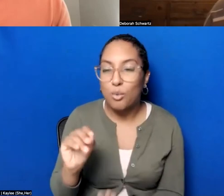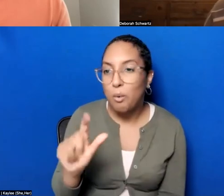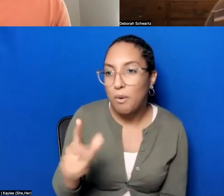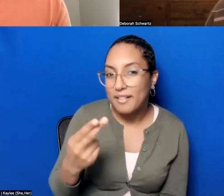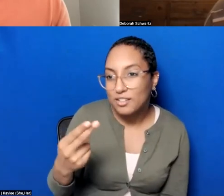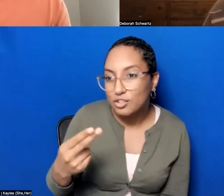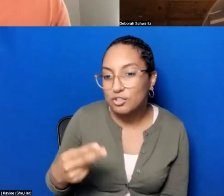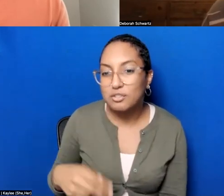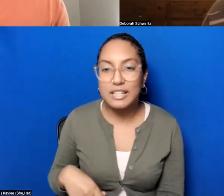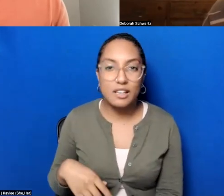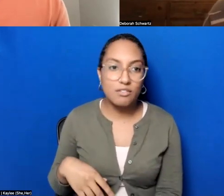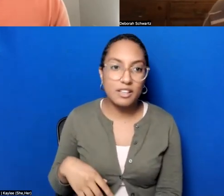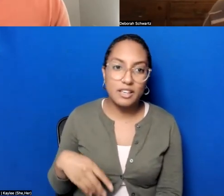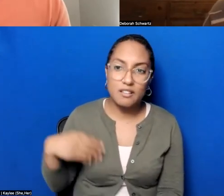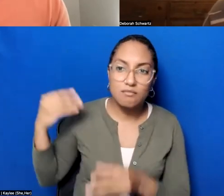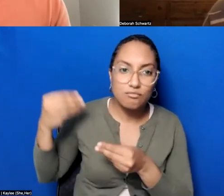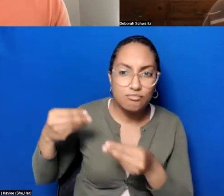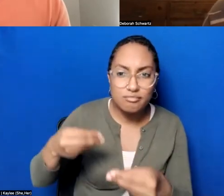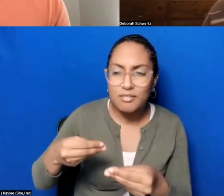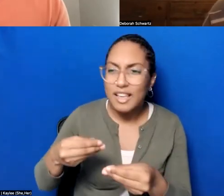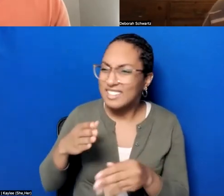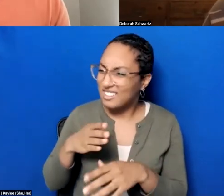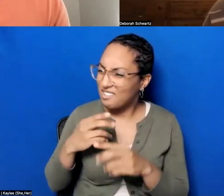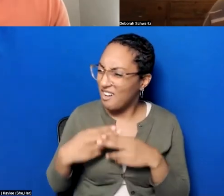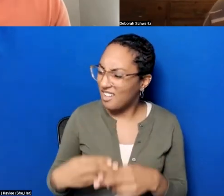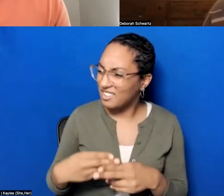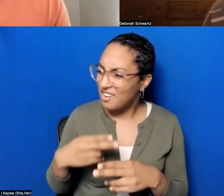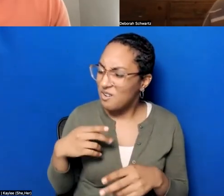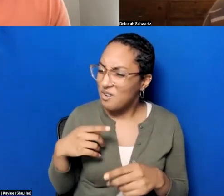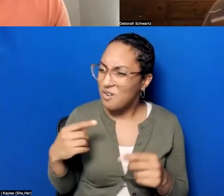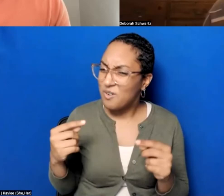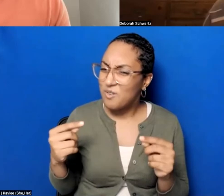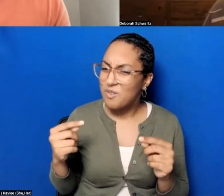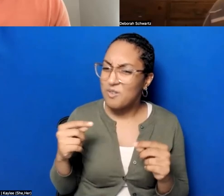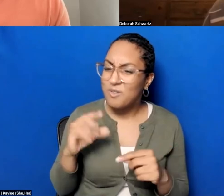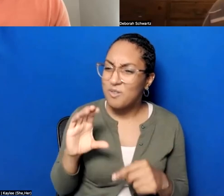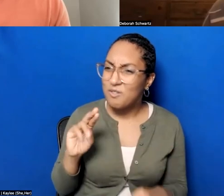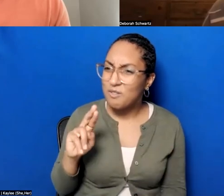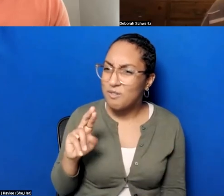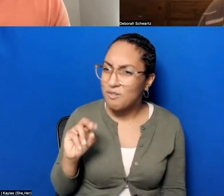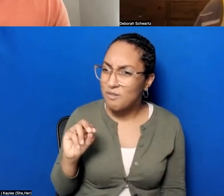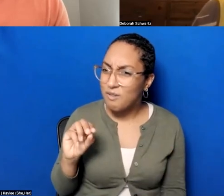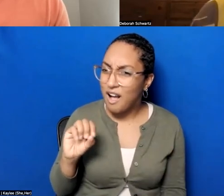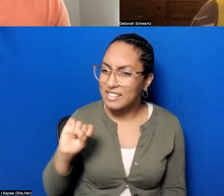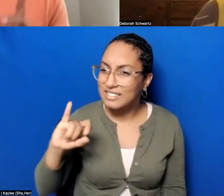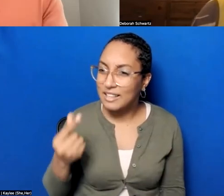Generations - is it crossing boundaries, bridging gener- I always got that confused - Crossing- Crossing Borders